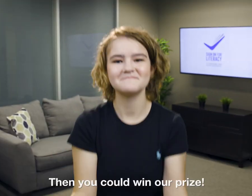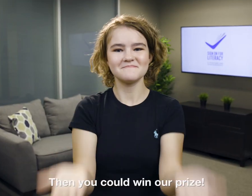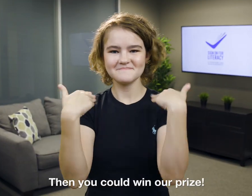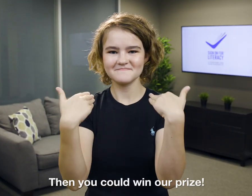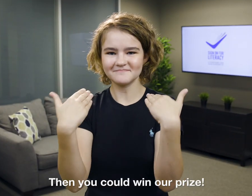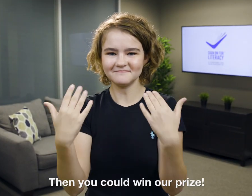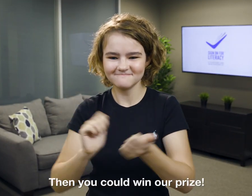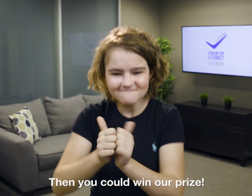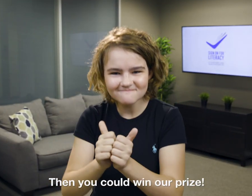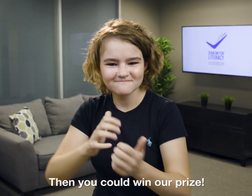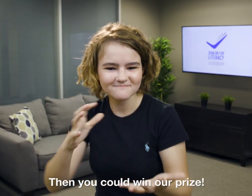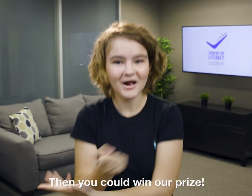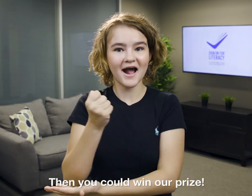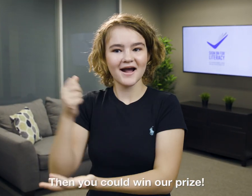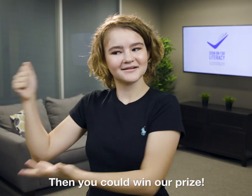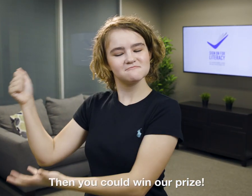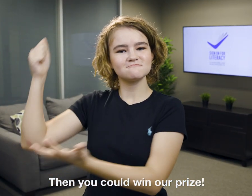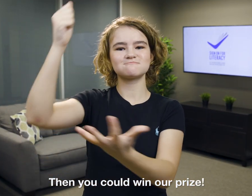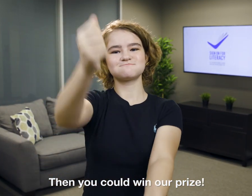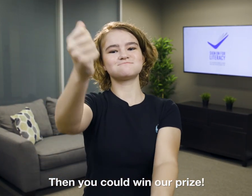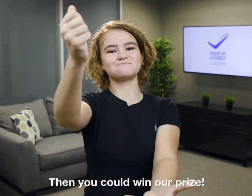Then you could win our prize!